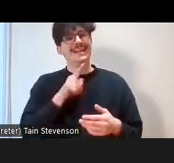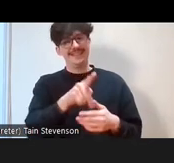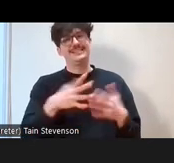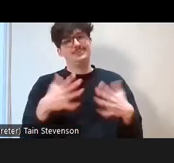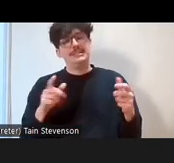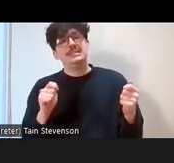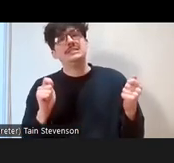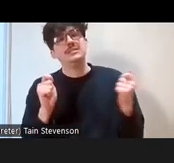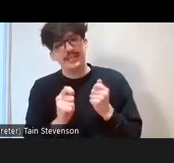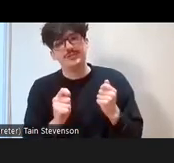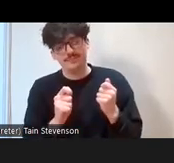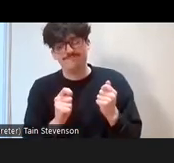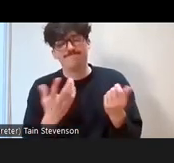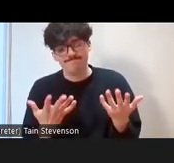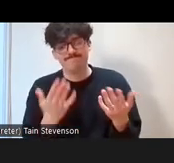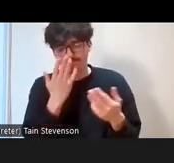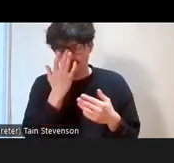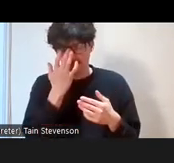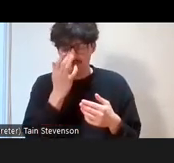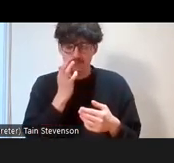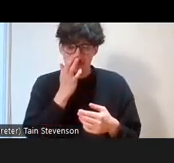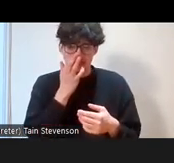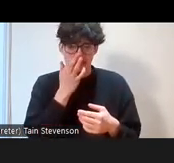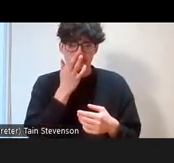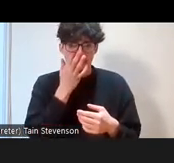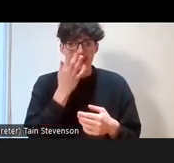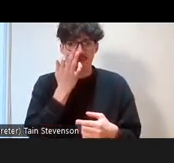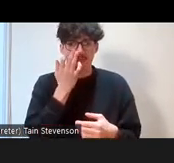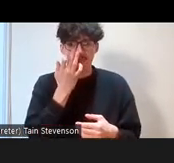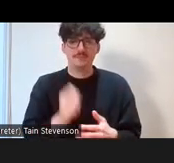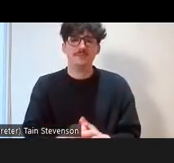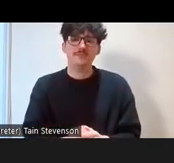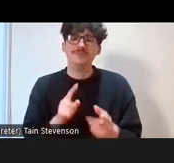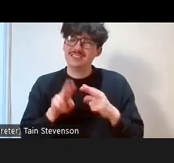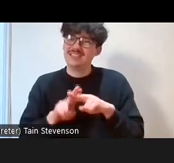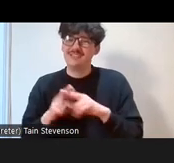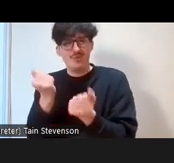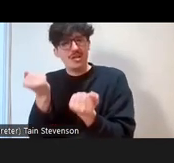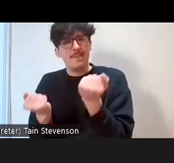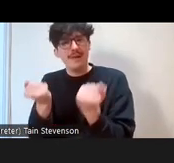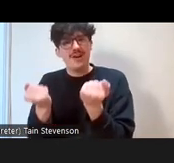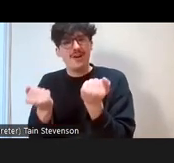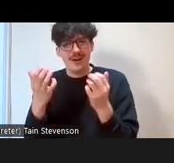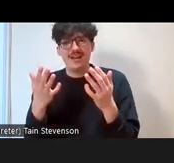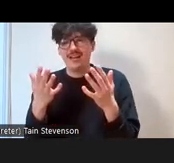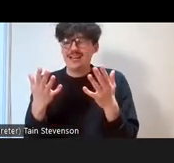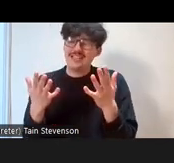in a different climate to what we've been previously. Although it is another crisis,